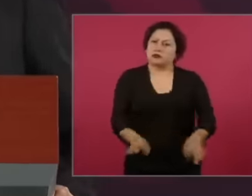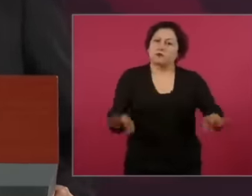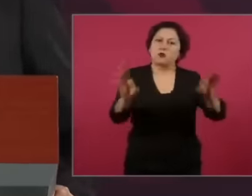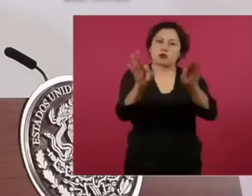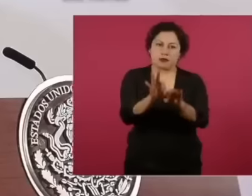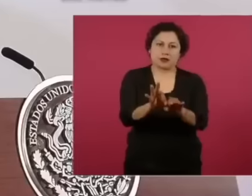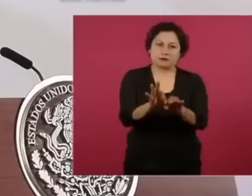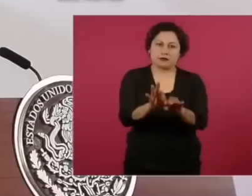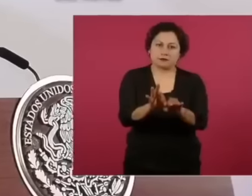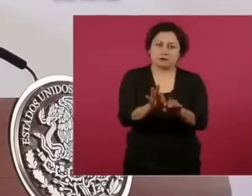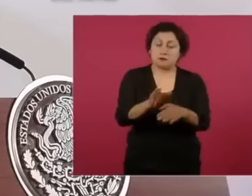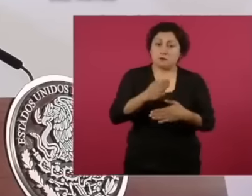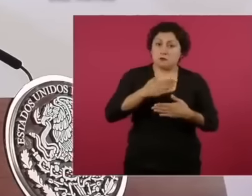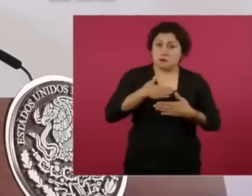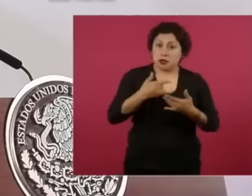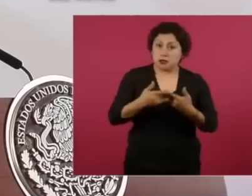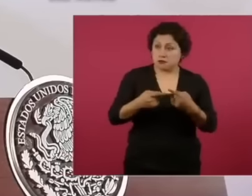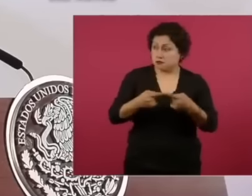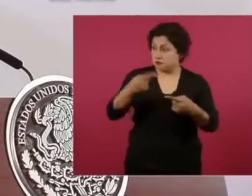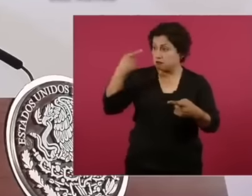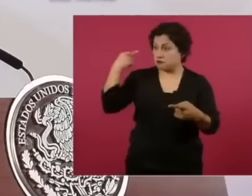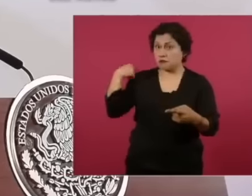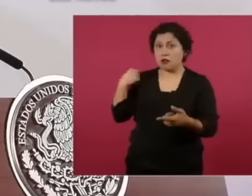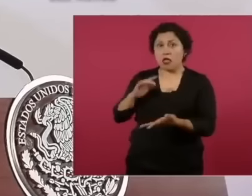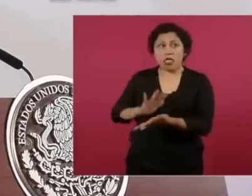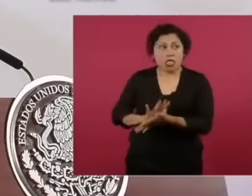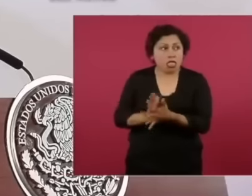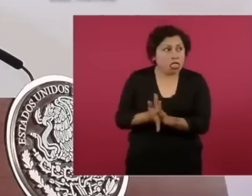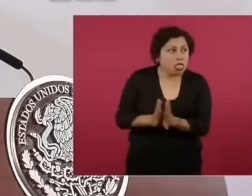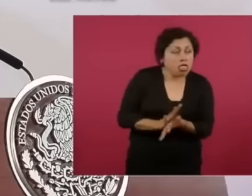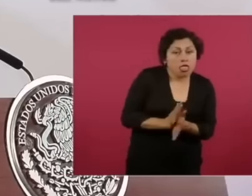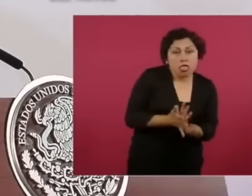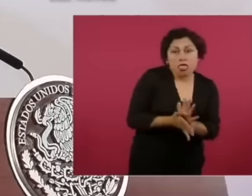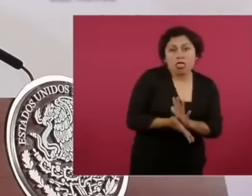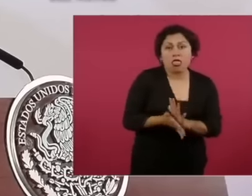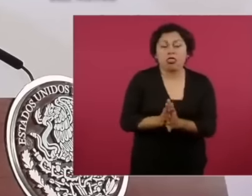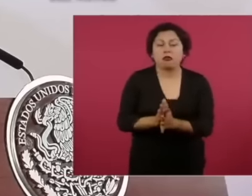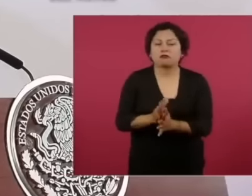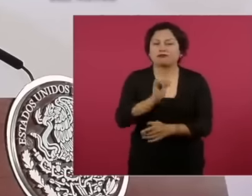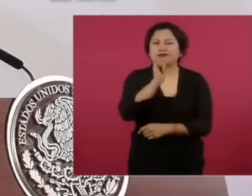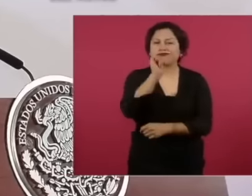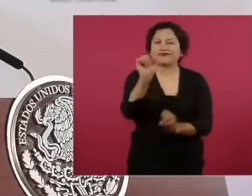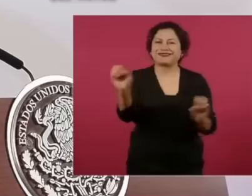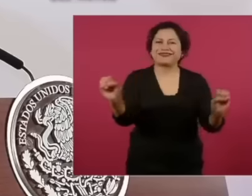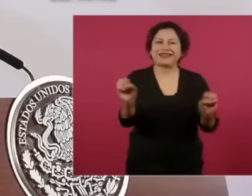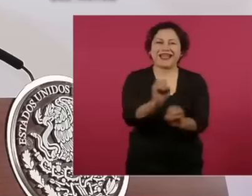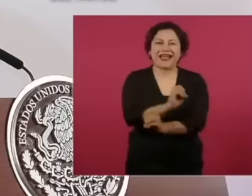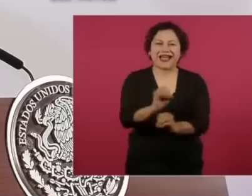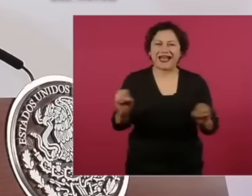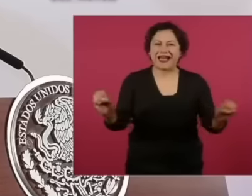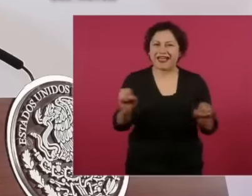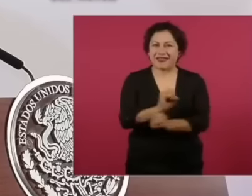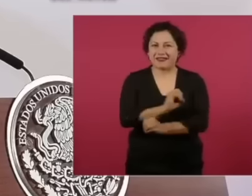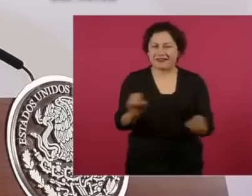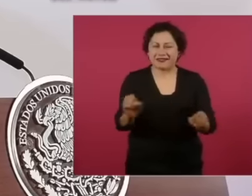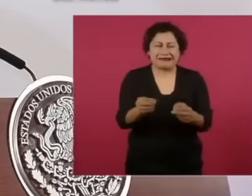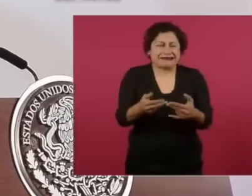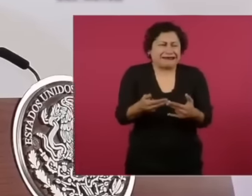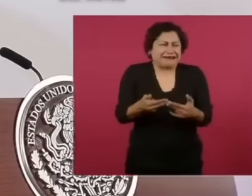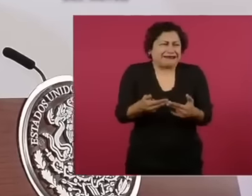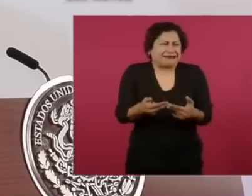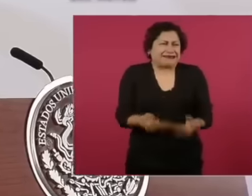if you are going to